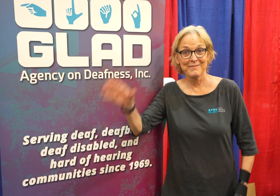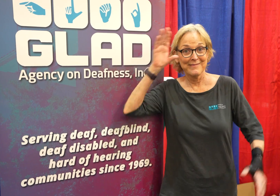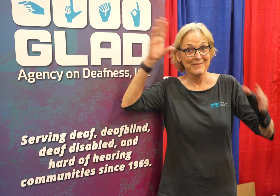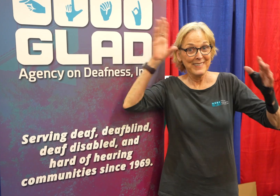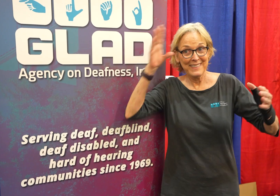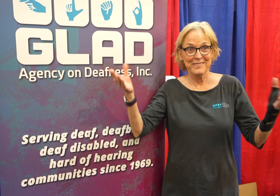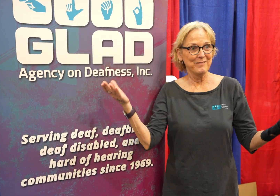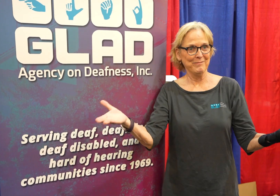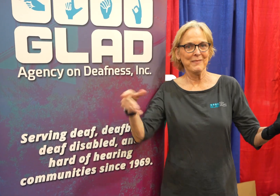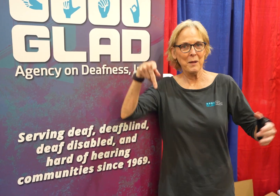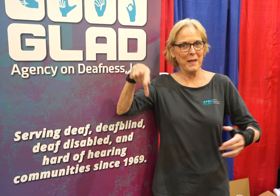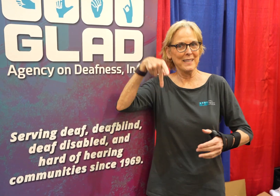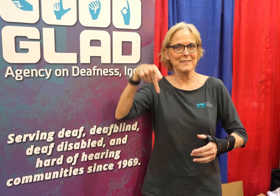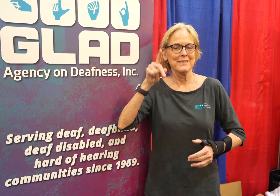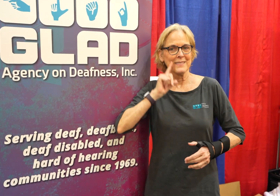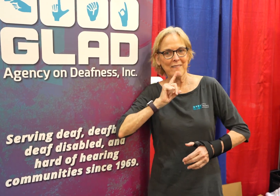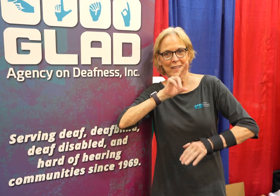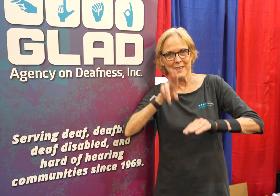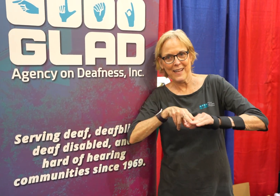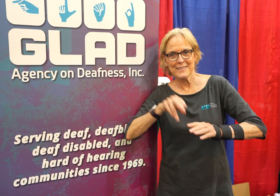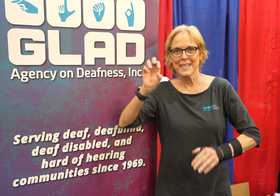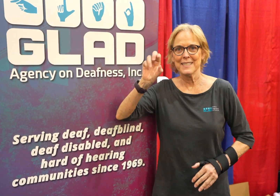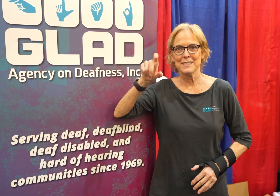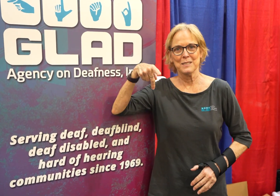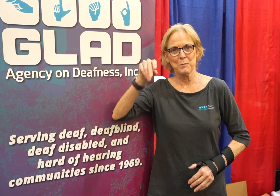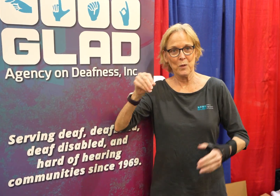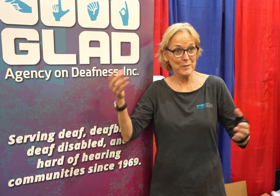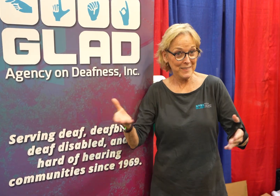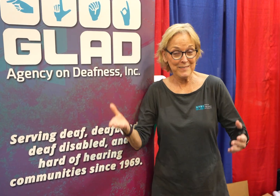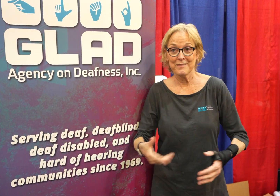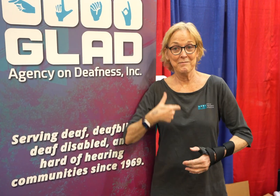Hello! We're here at the Pasadena DeafNation Expo.